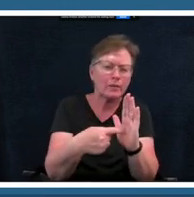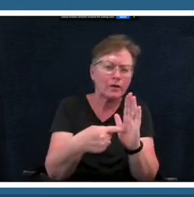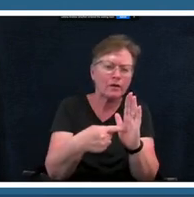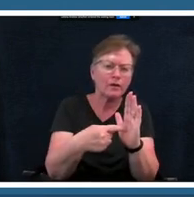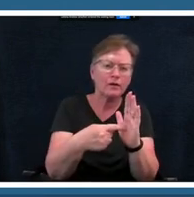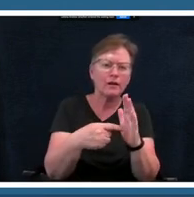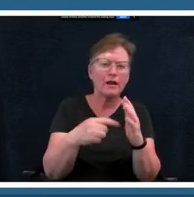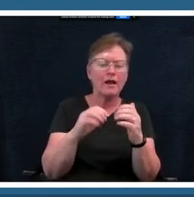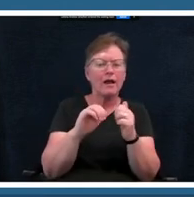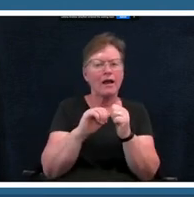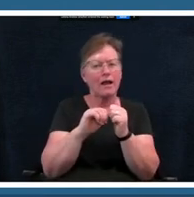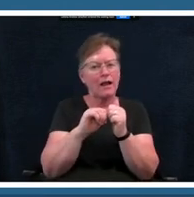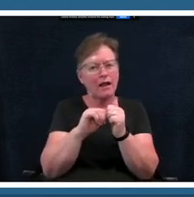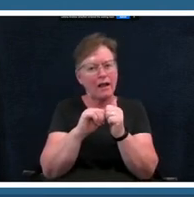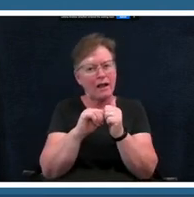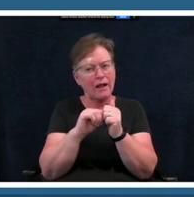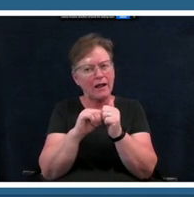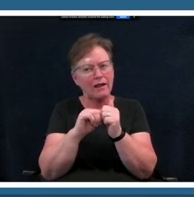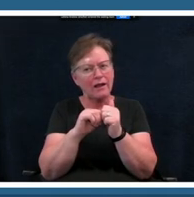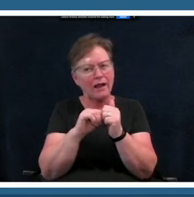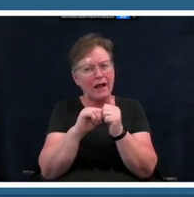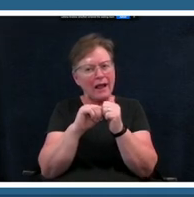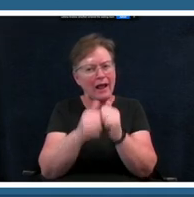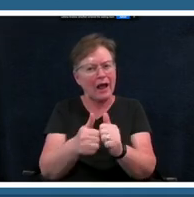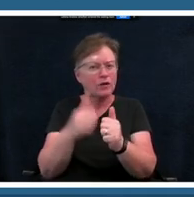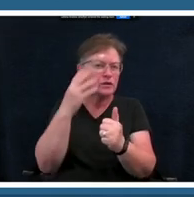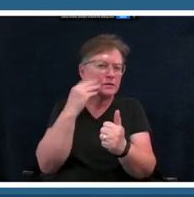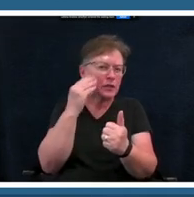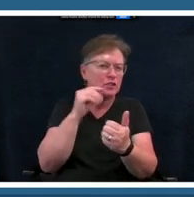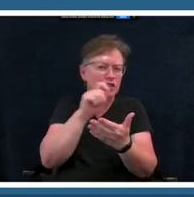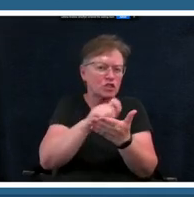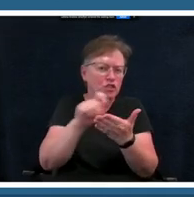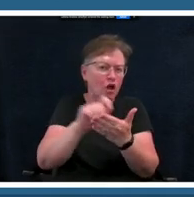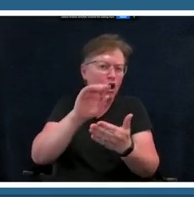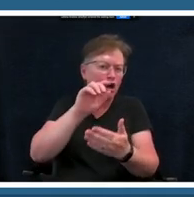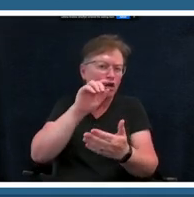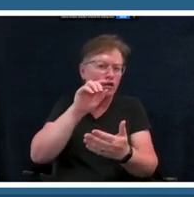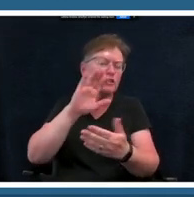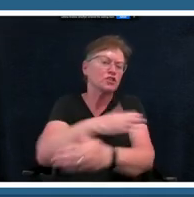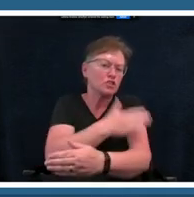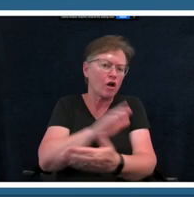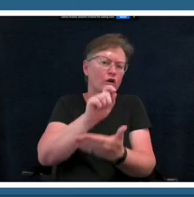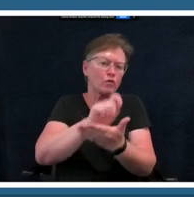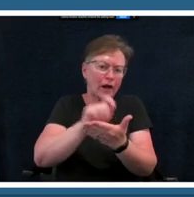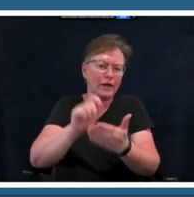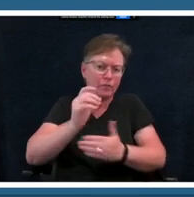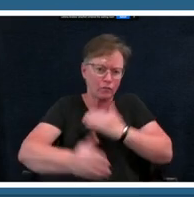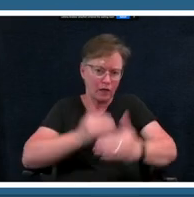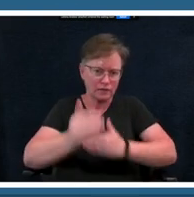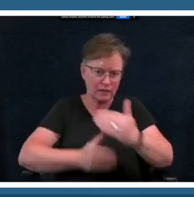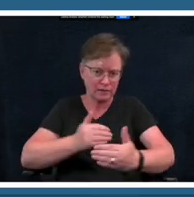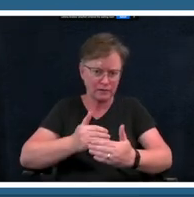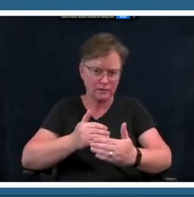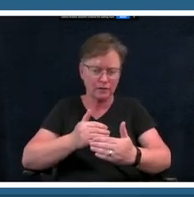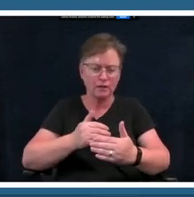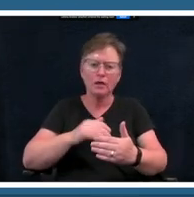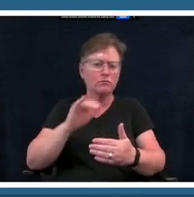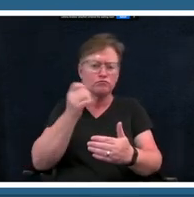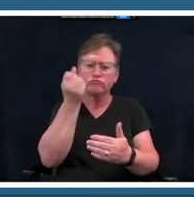kind of go through the songwriting process um this is again for for all